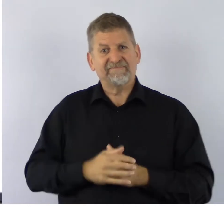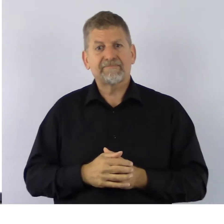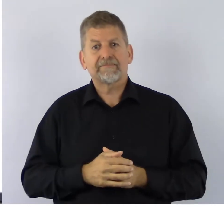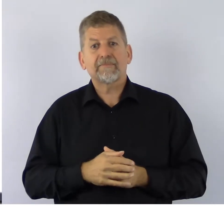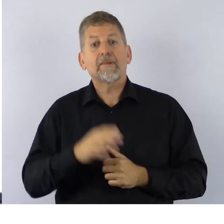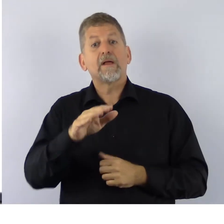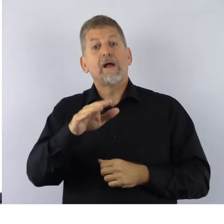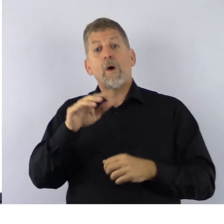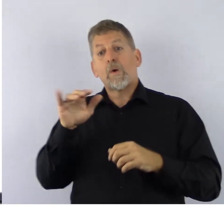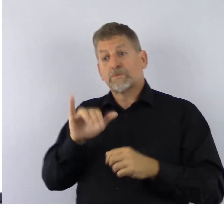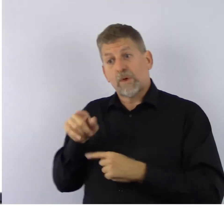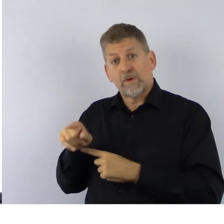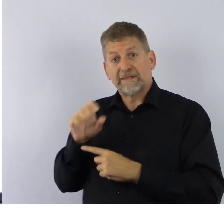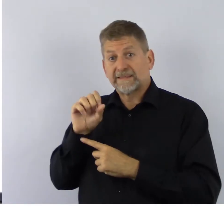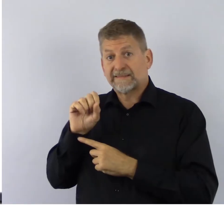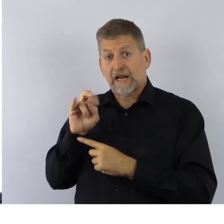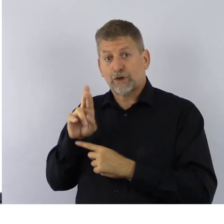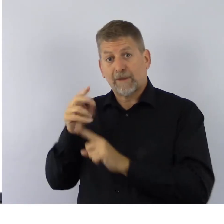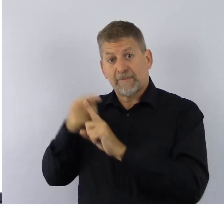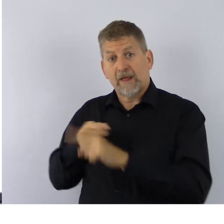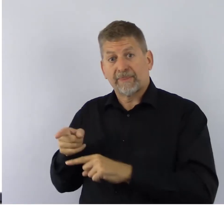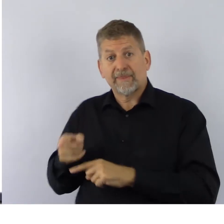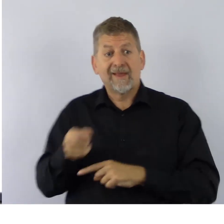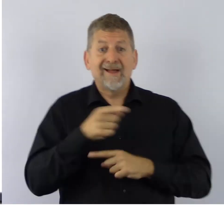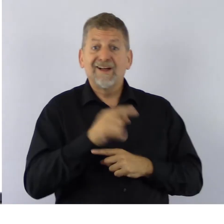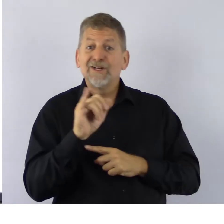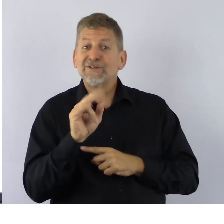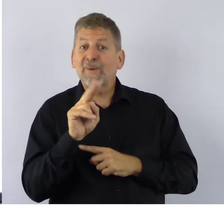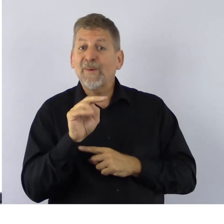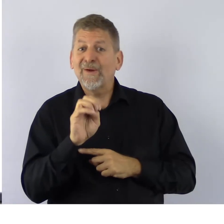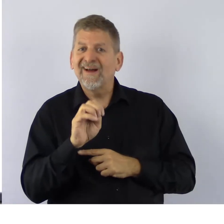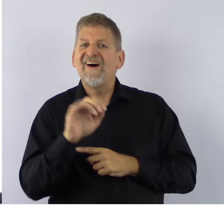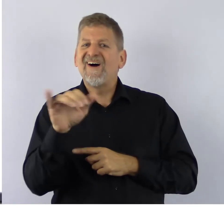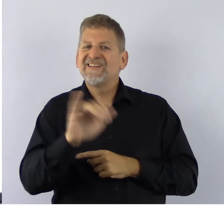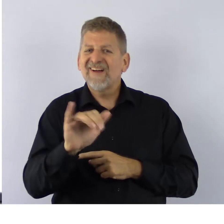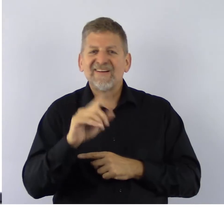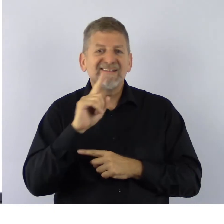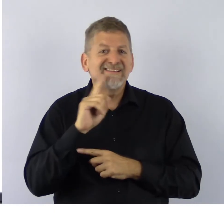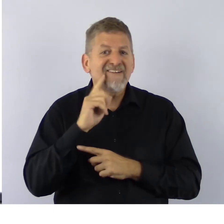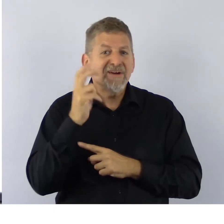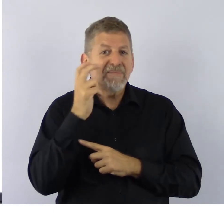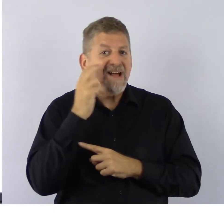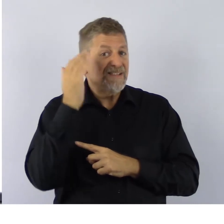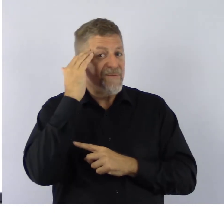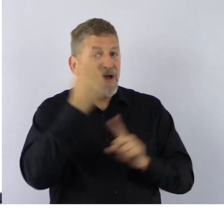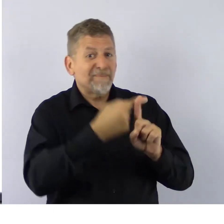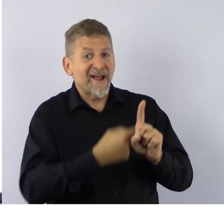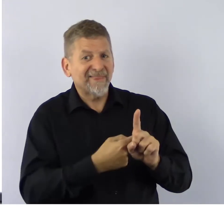June is also Deafblind Awareness Month. To recognize the uniqueness